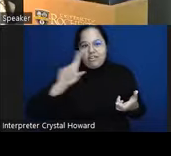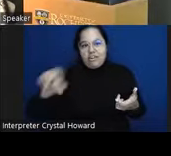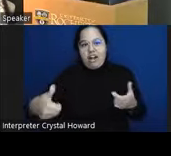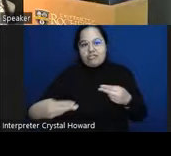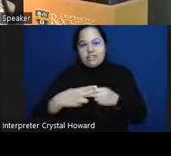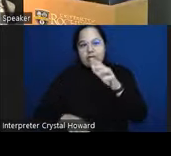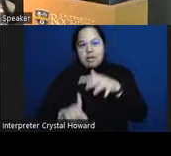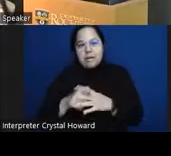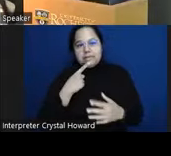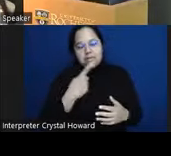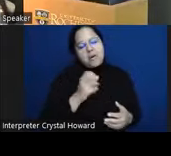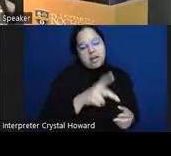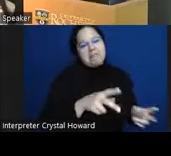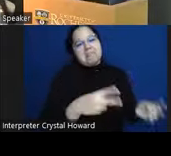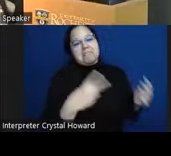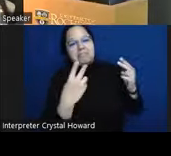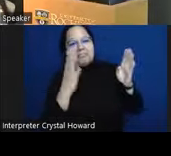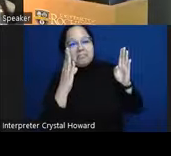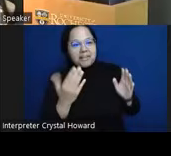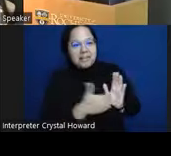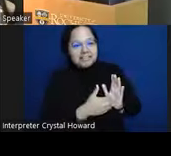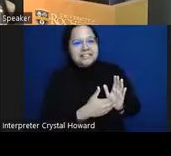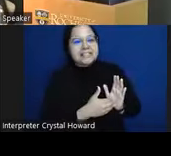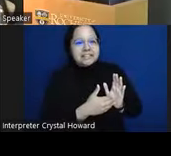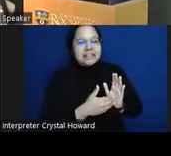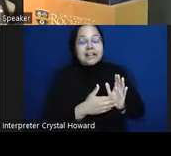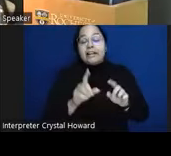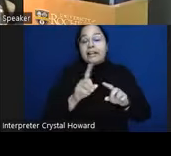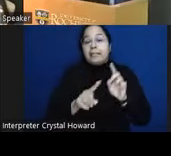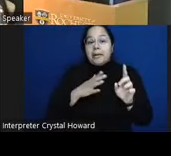if you're going to take a break you just believe me that I proved it okay so if you're willing to